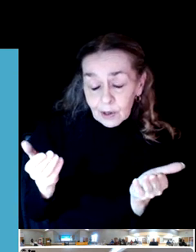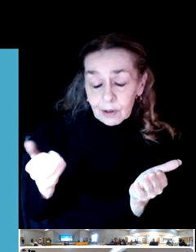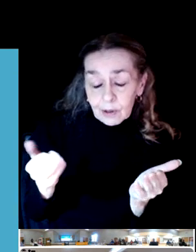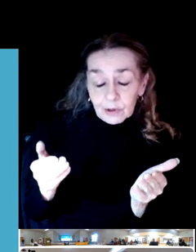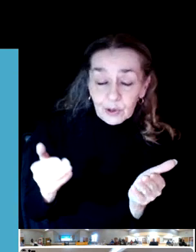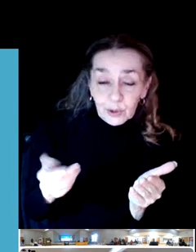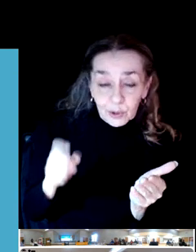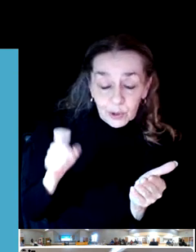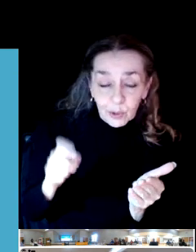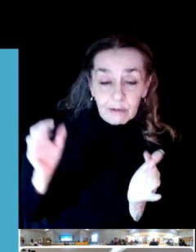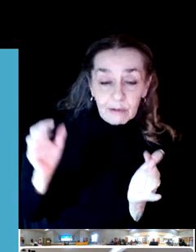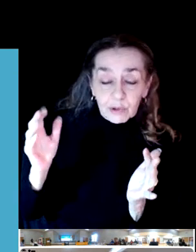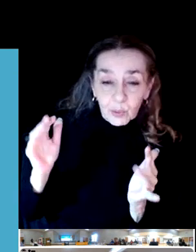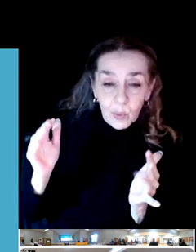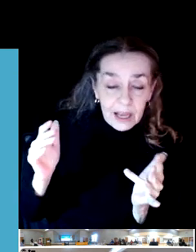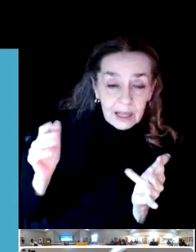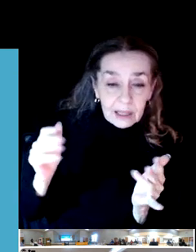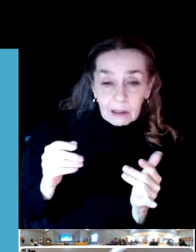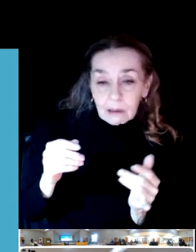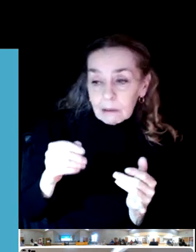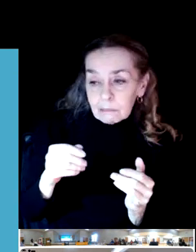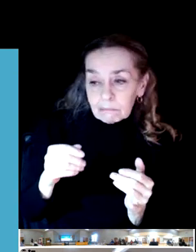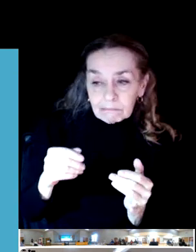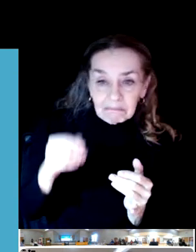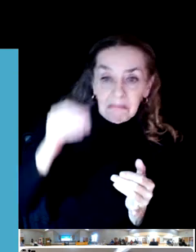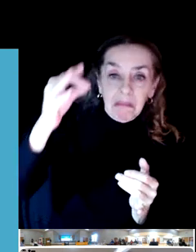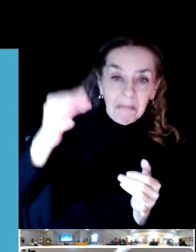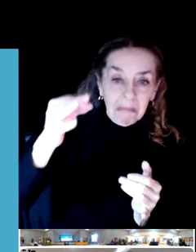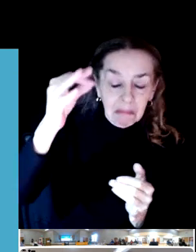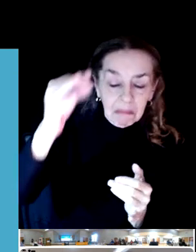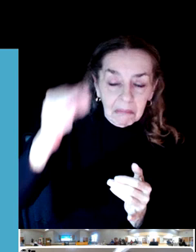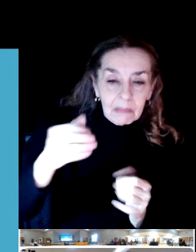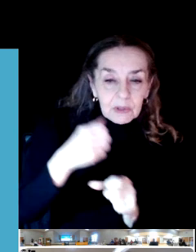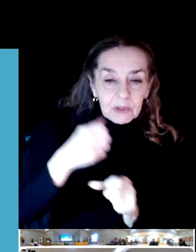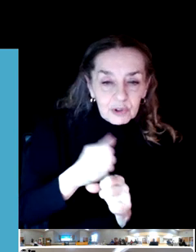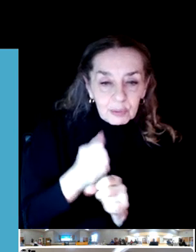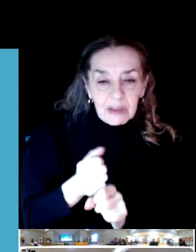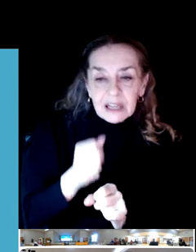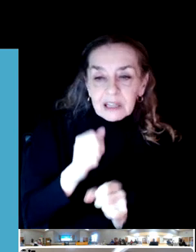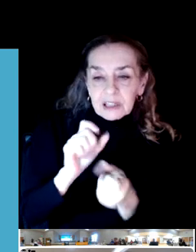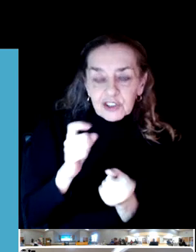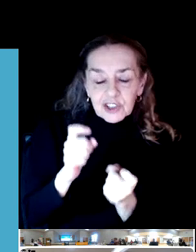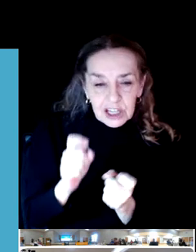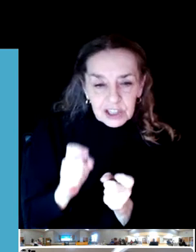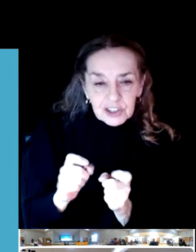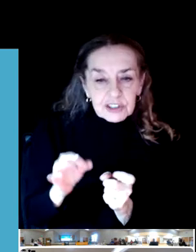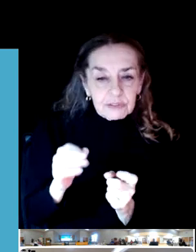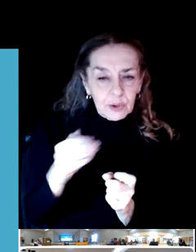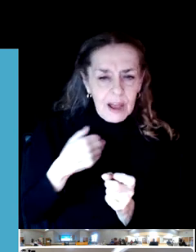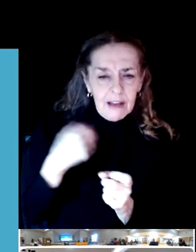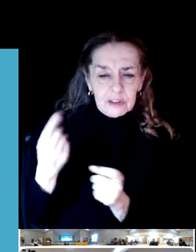If you see something, you have an idea, go to our website. Kenny, What's the site for ideas?